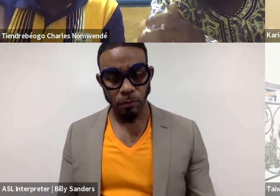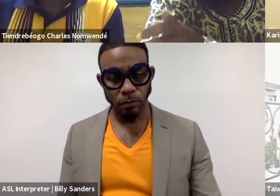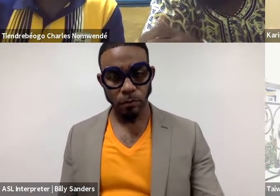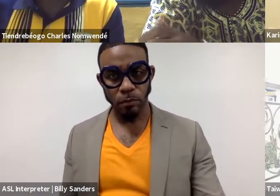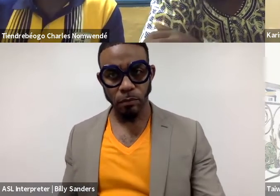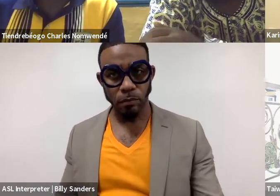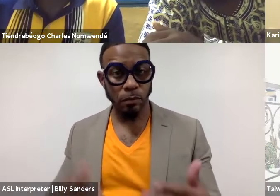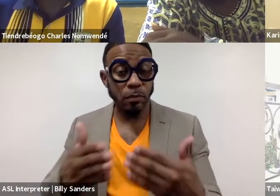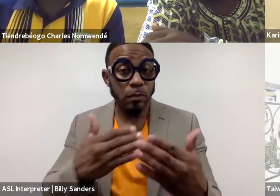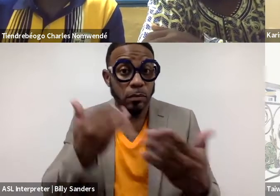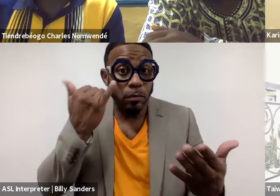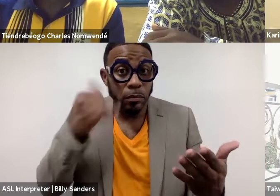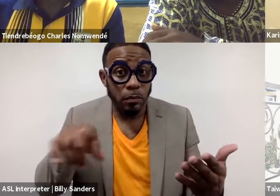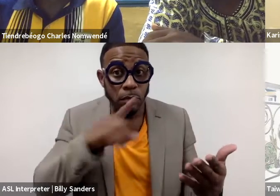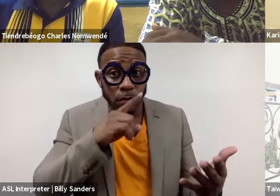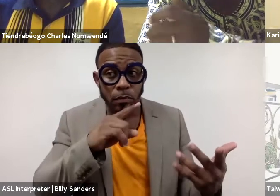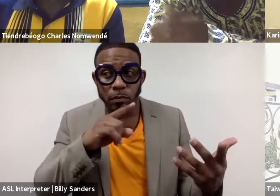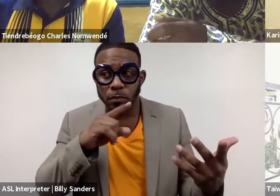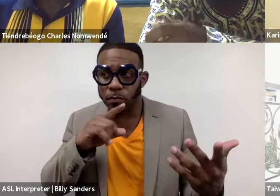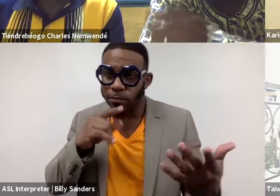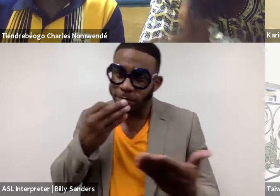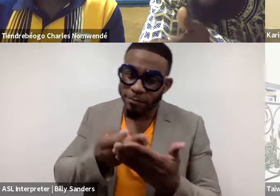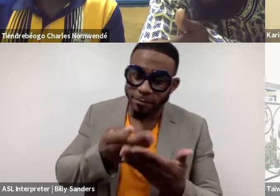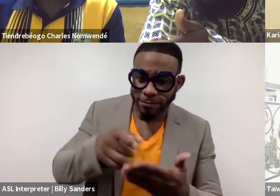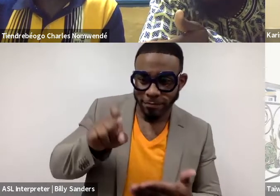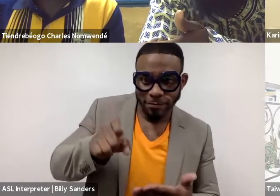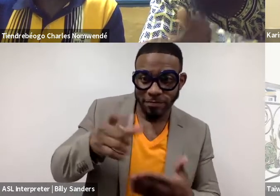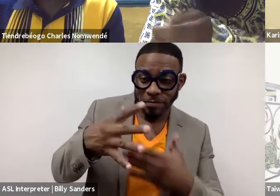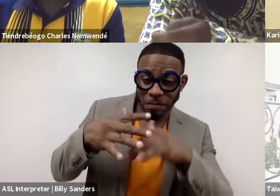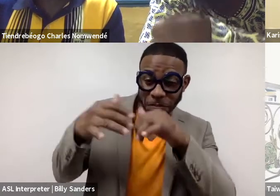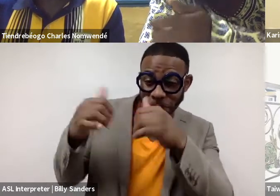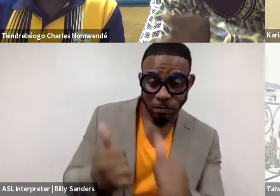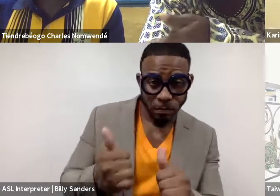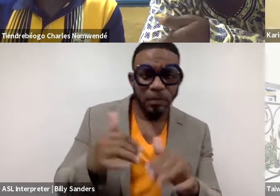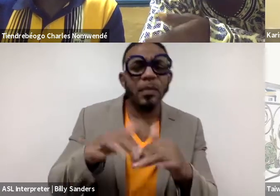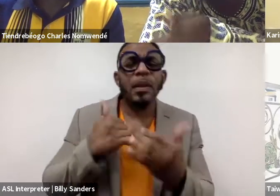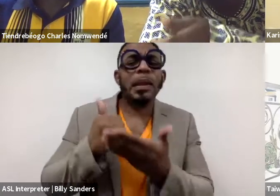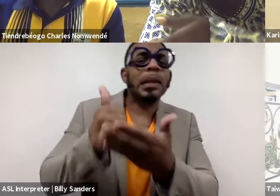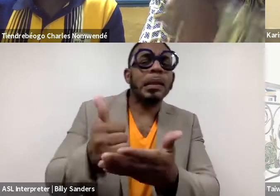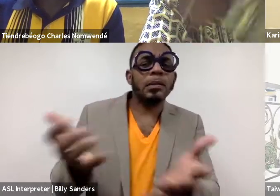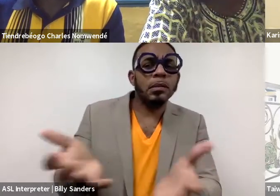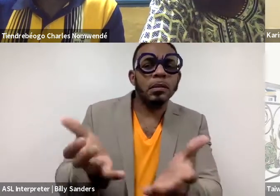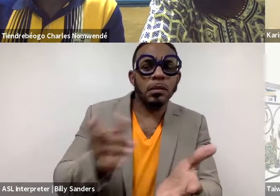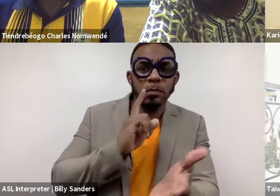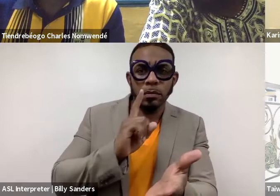Even if they are financially poor, how can I help them to be intellectually